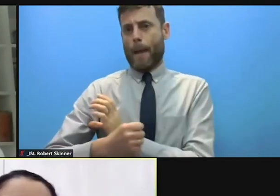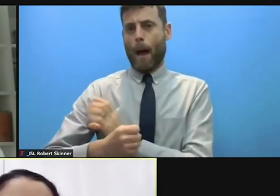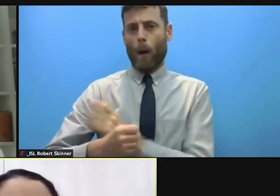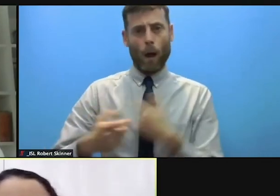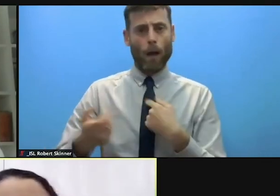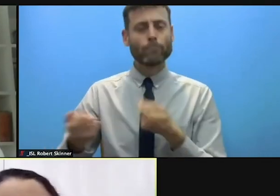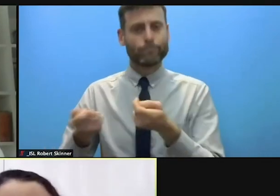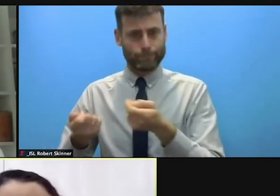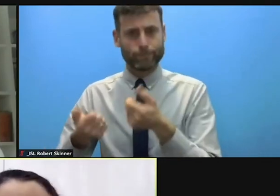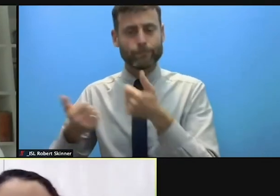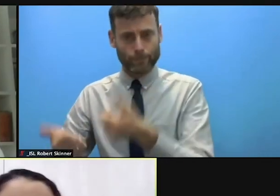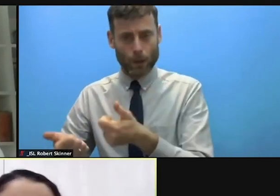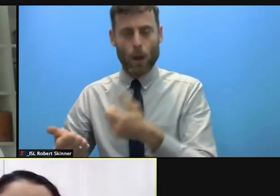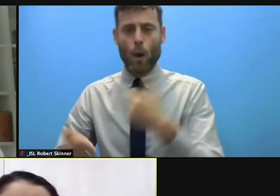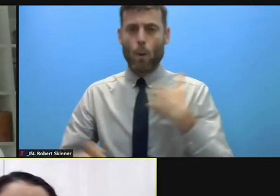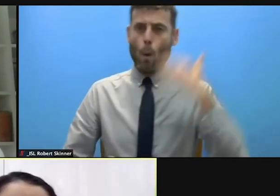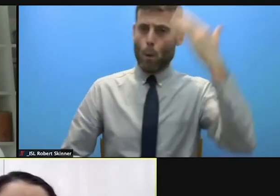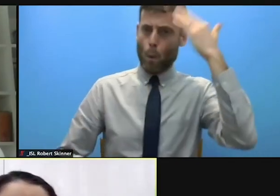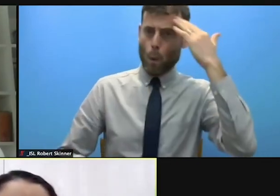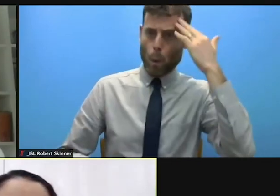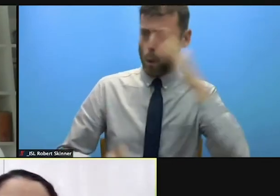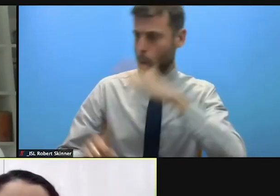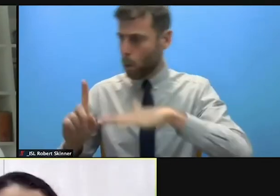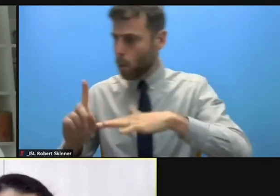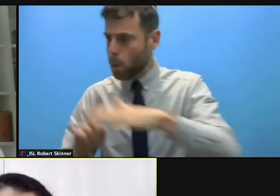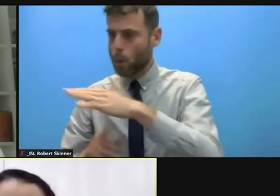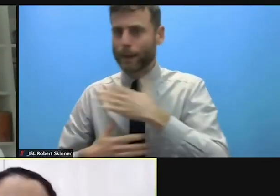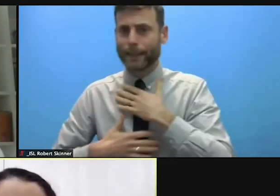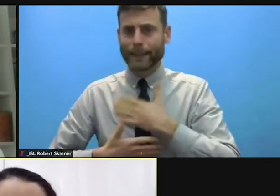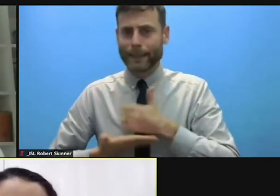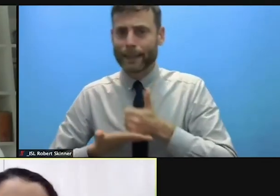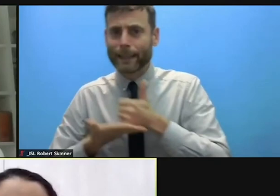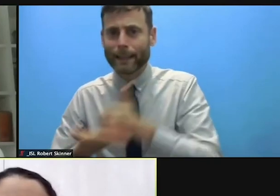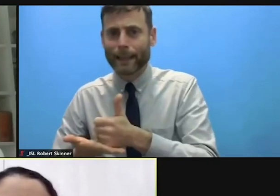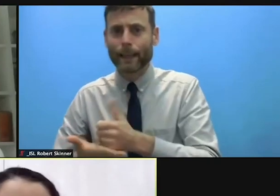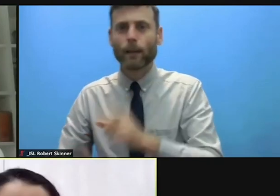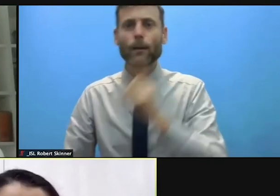its population more specifically, but not to let all the responsibility into the communities. It is